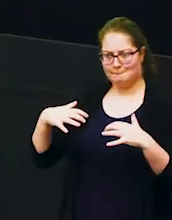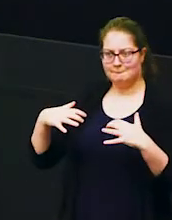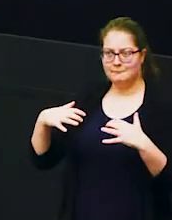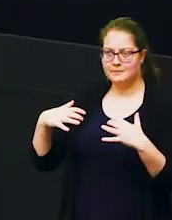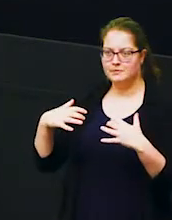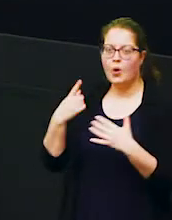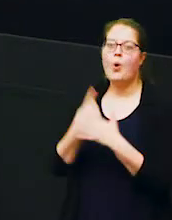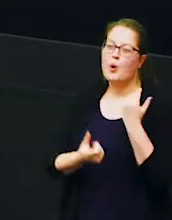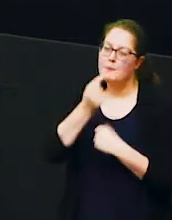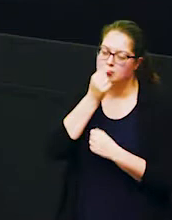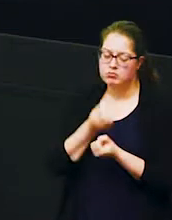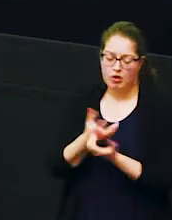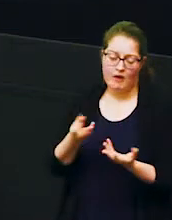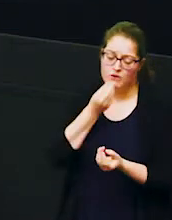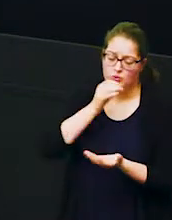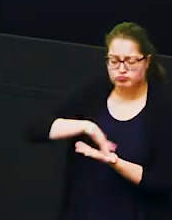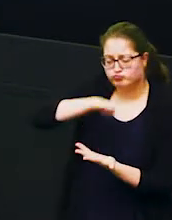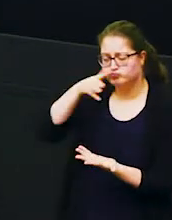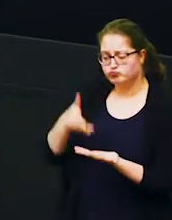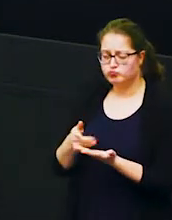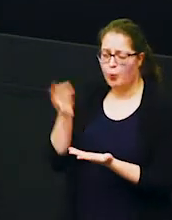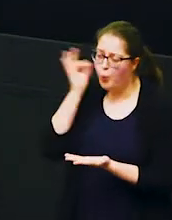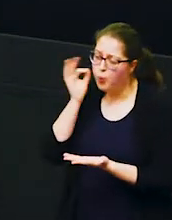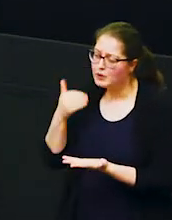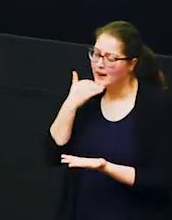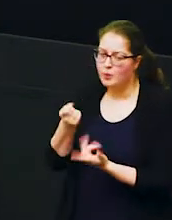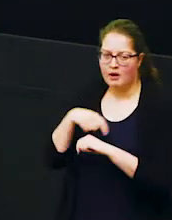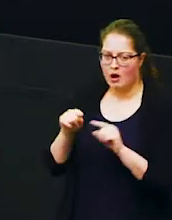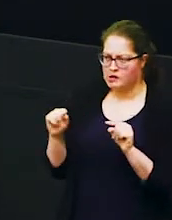when there's lots of food and lots of water around otherwise they end up competing with one another